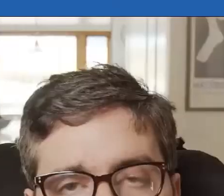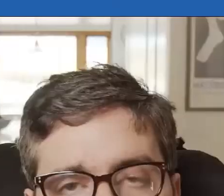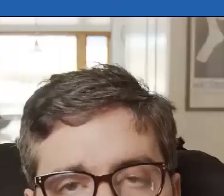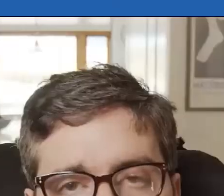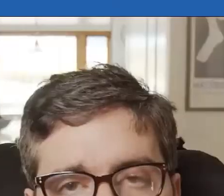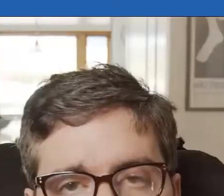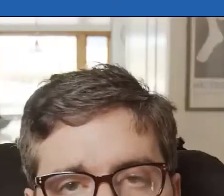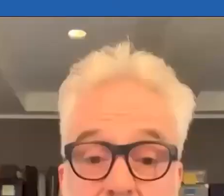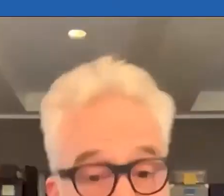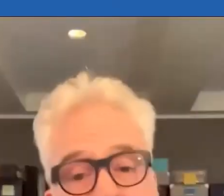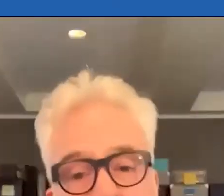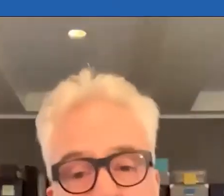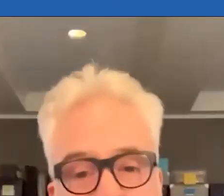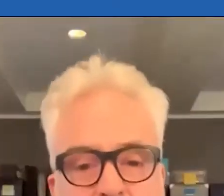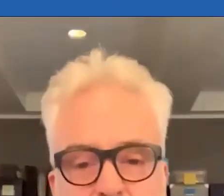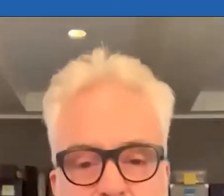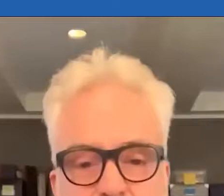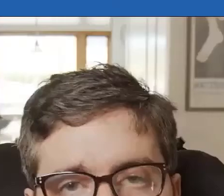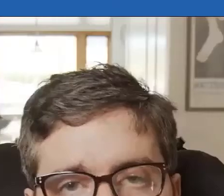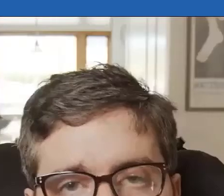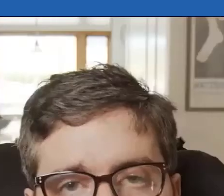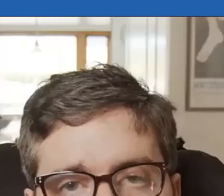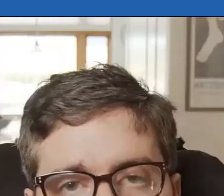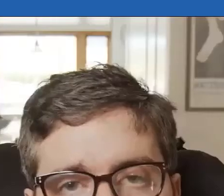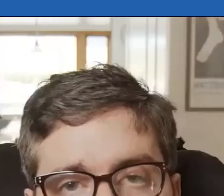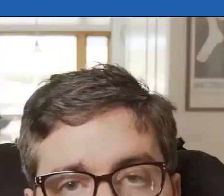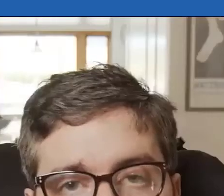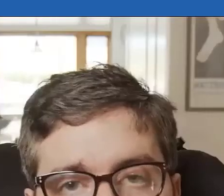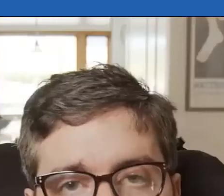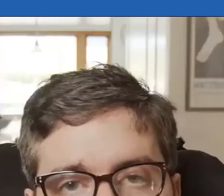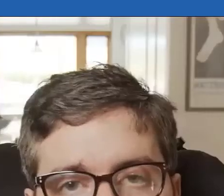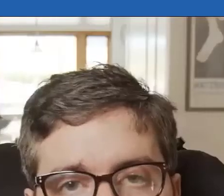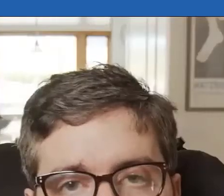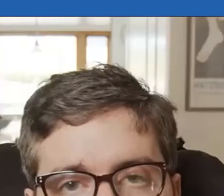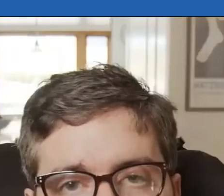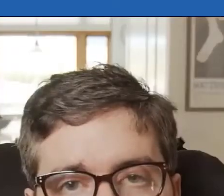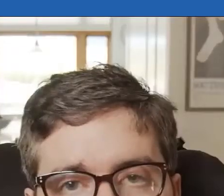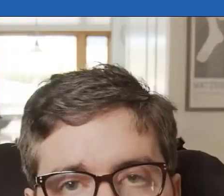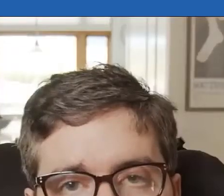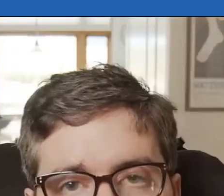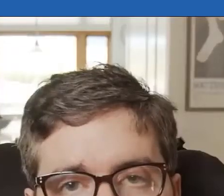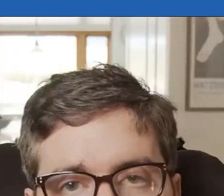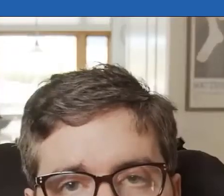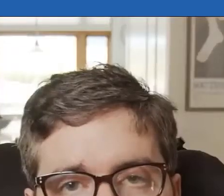am Ady Barkan, I am Bradley, and together we show solidarity with the ILO to call on countries to